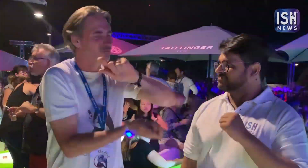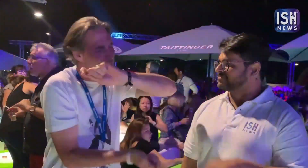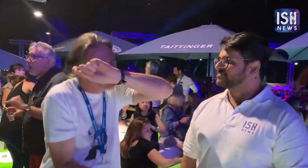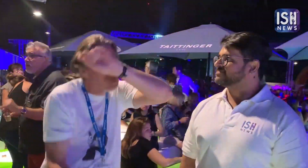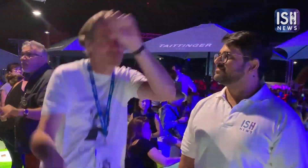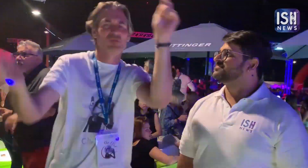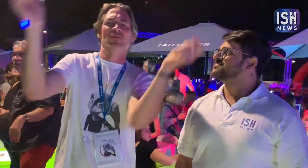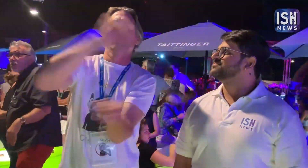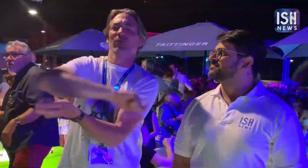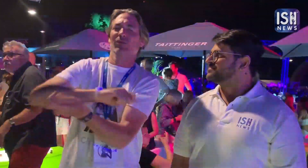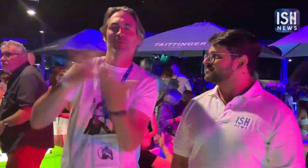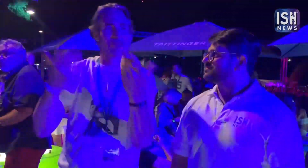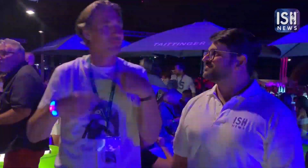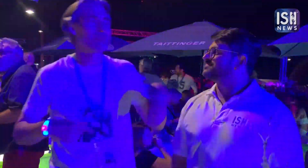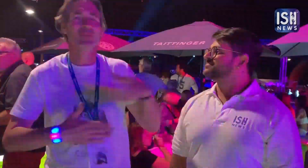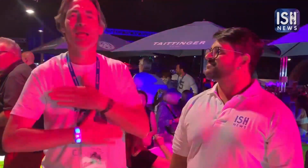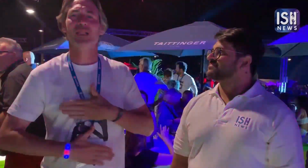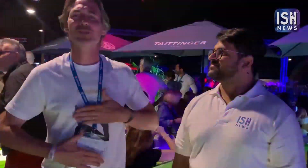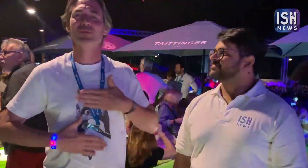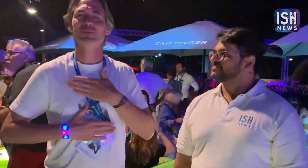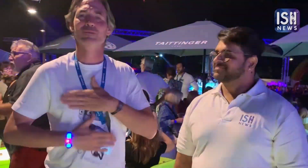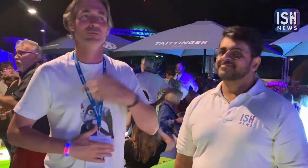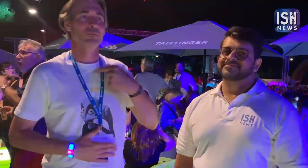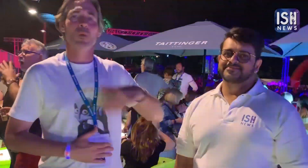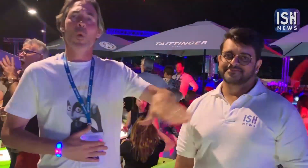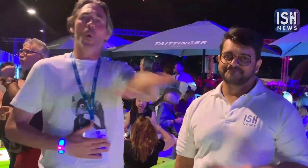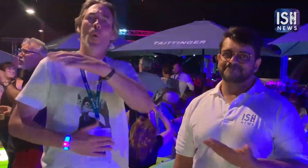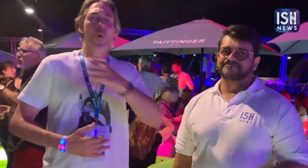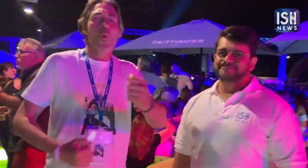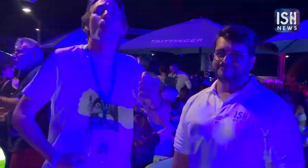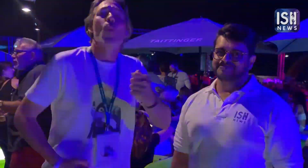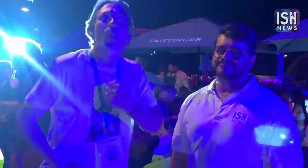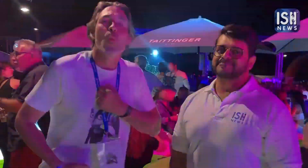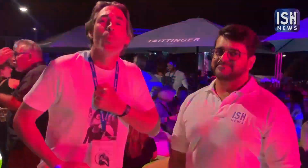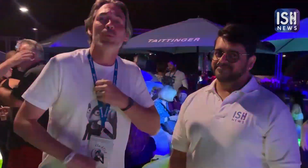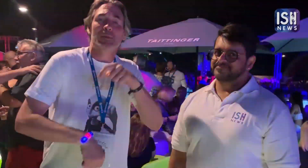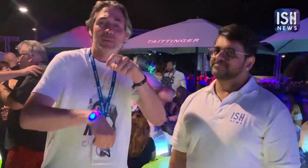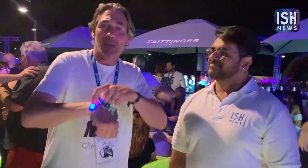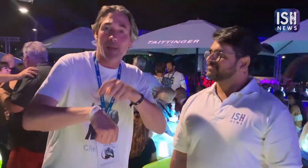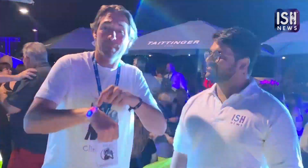I want to change this. This is our time to enjoy.